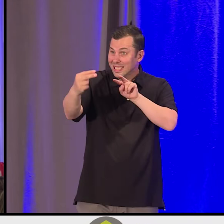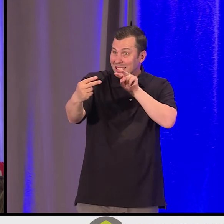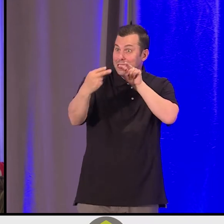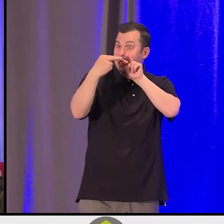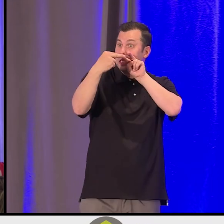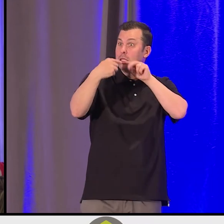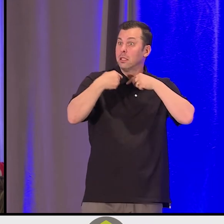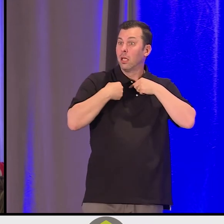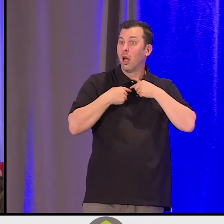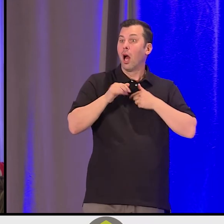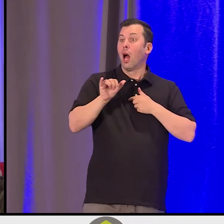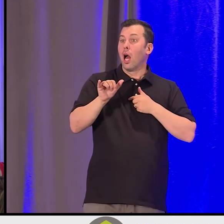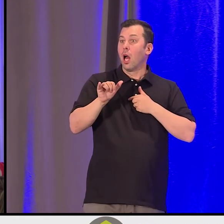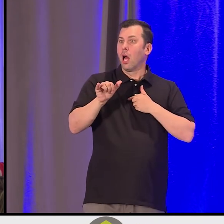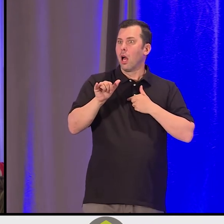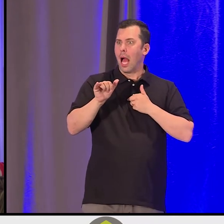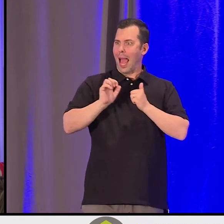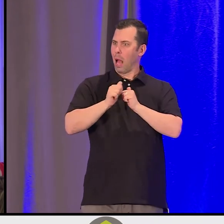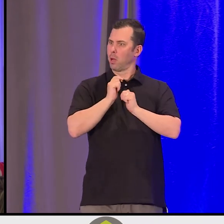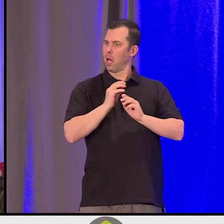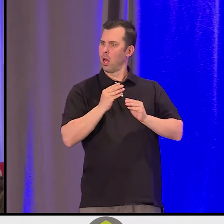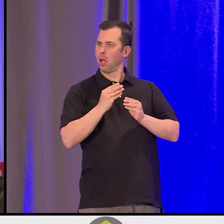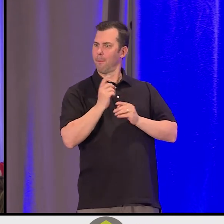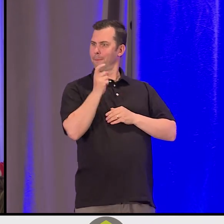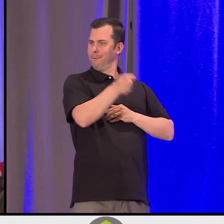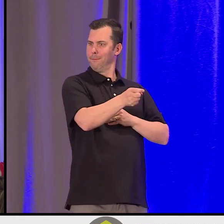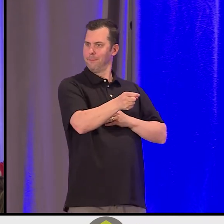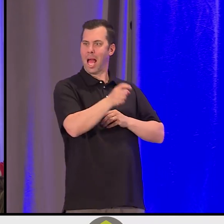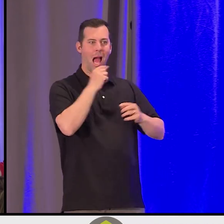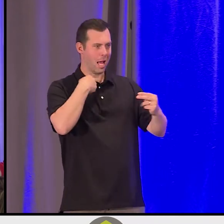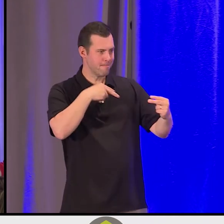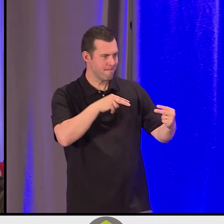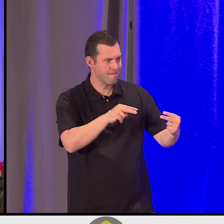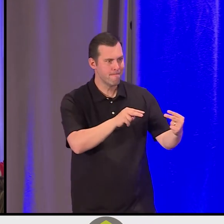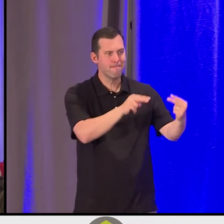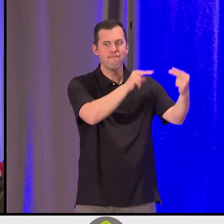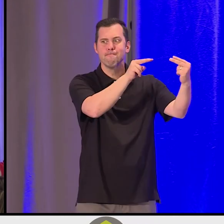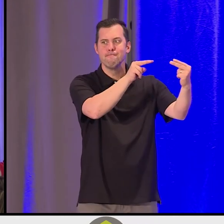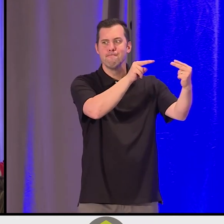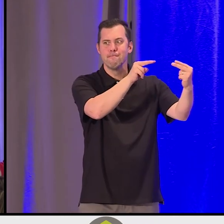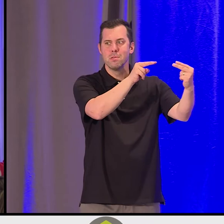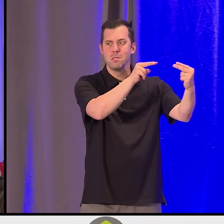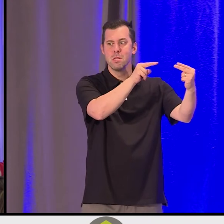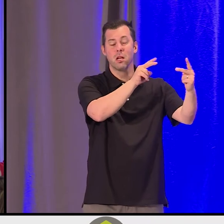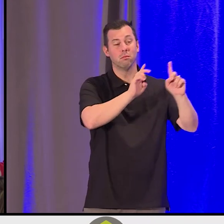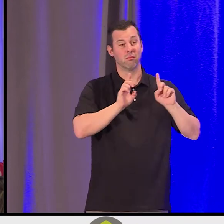Especially when my values, my beliefs, my upbringing, all of the --